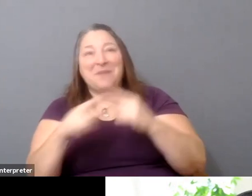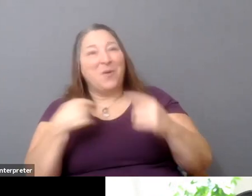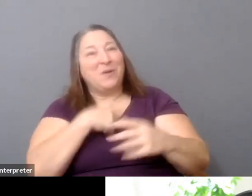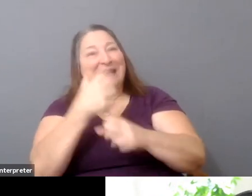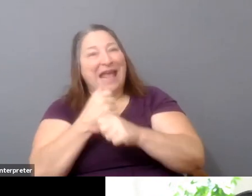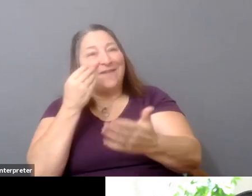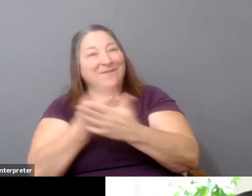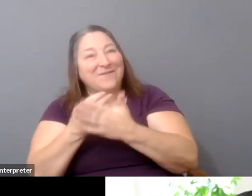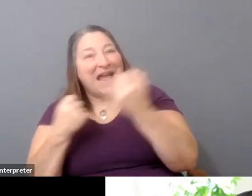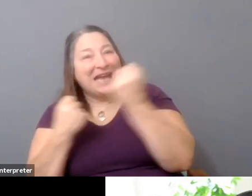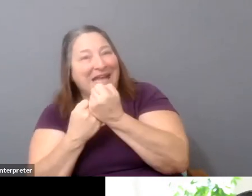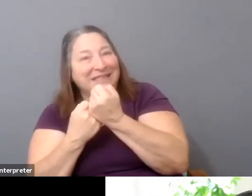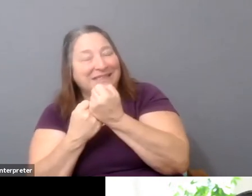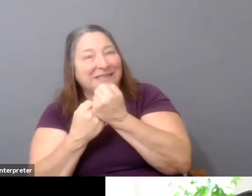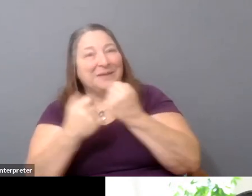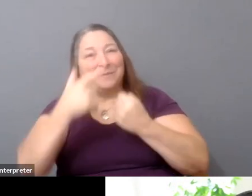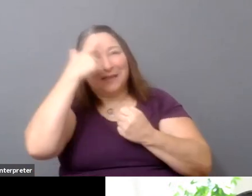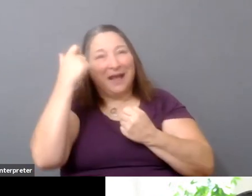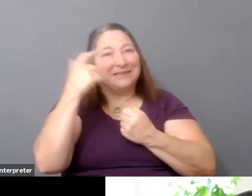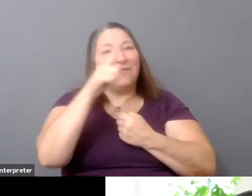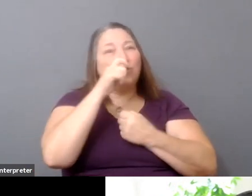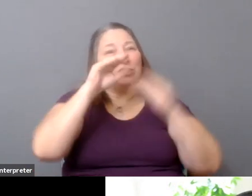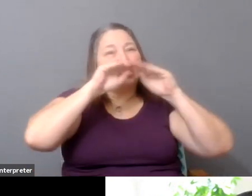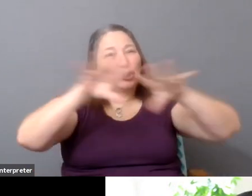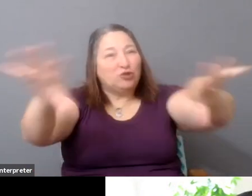And we've pointed out, you know, a lot of flaws in the system,